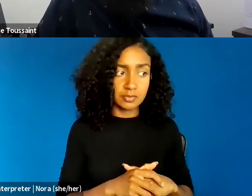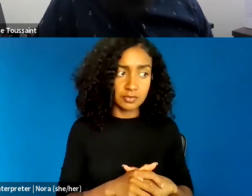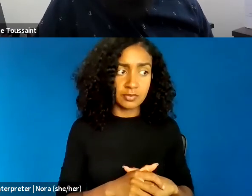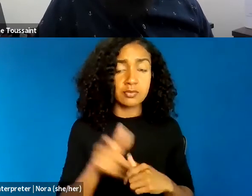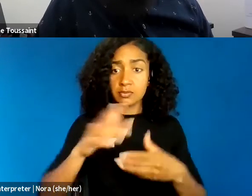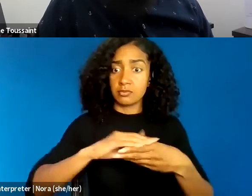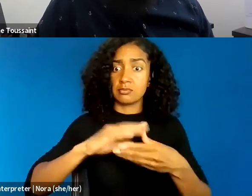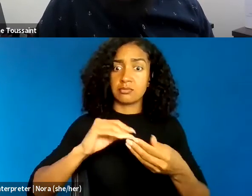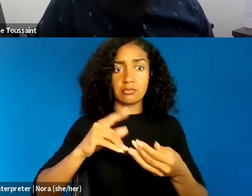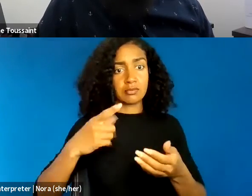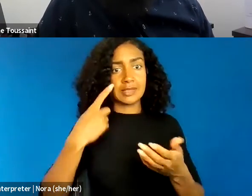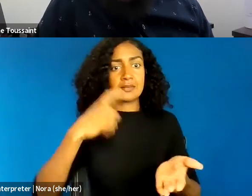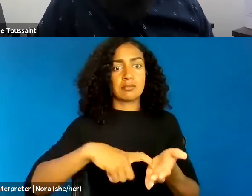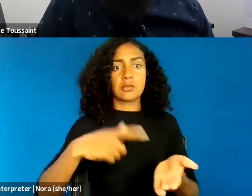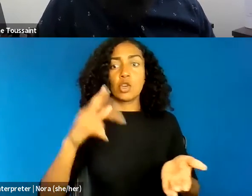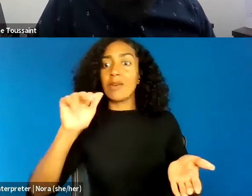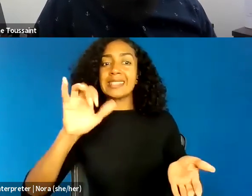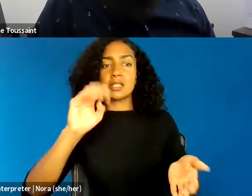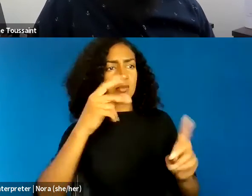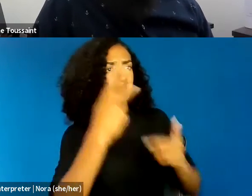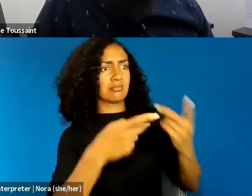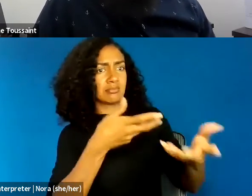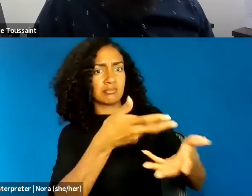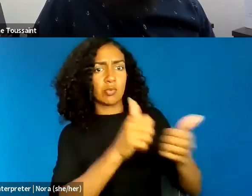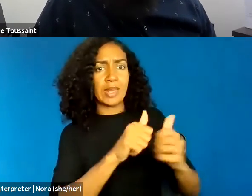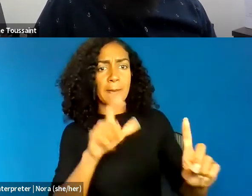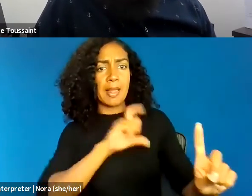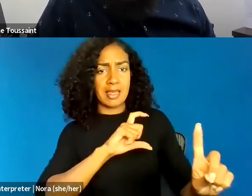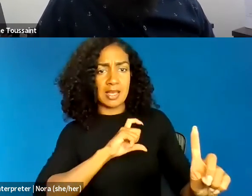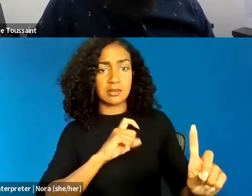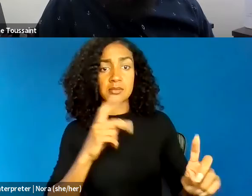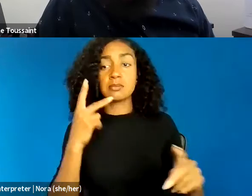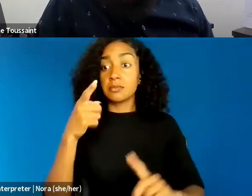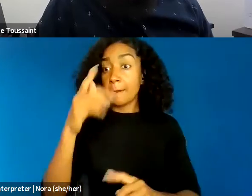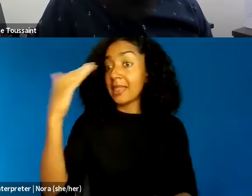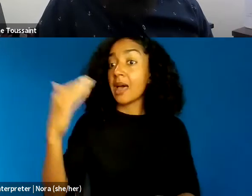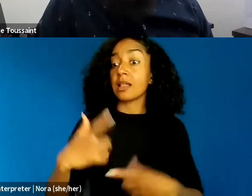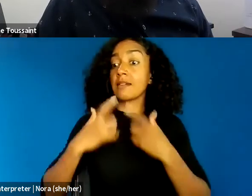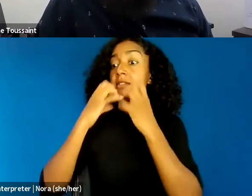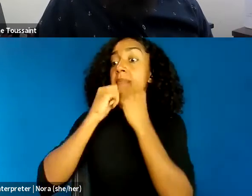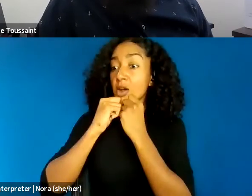Could the phrase "Black lives matter" and similar expressions of speech that affirm the dignity of Black lives,